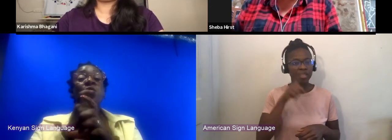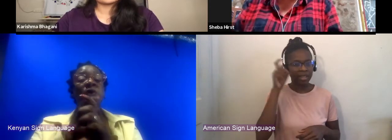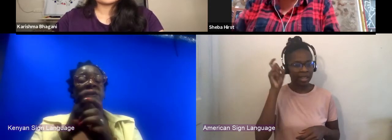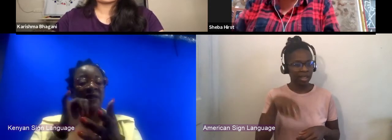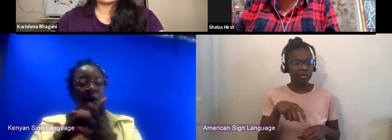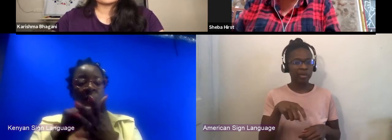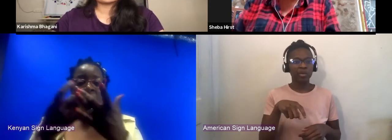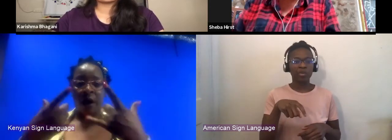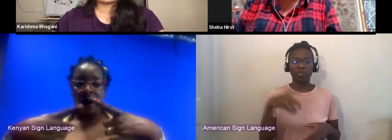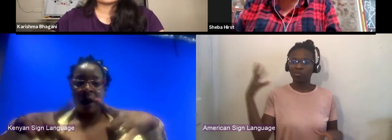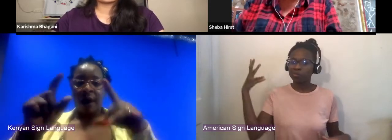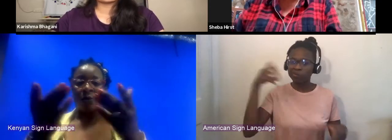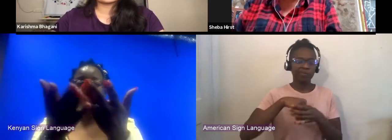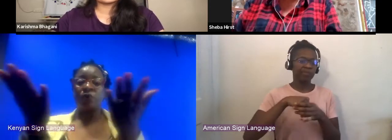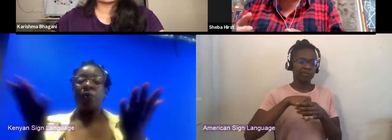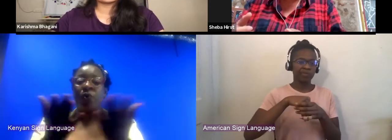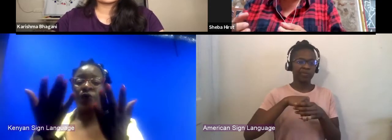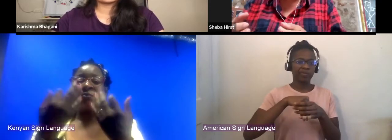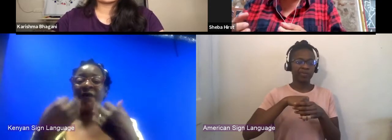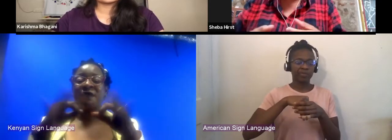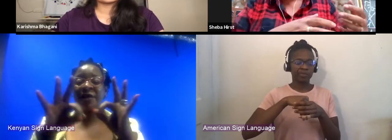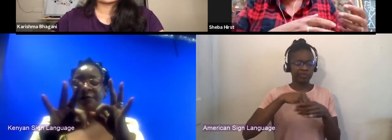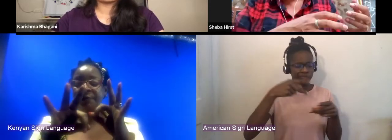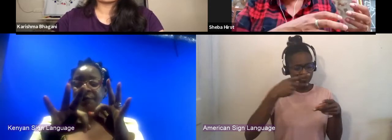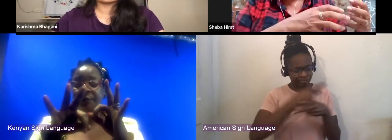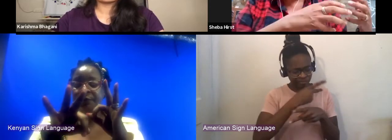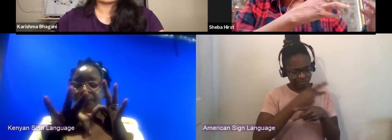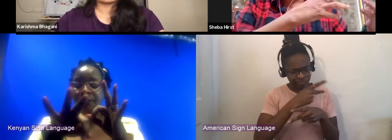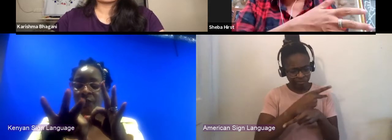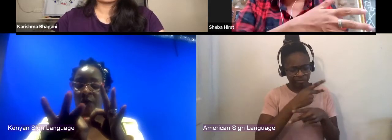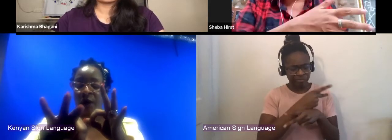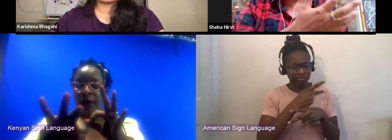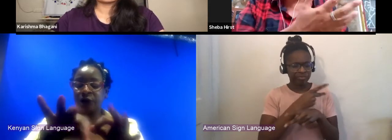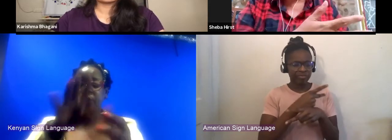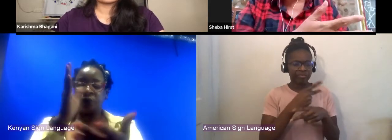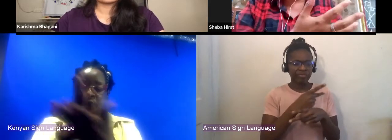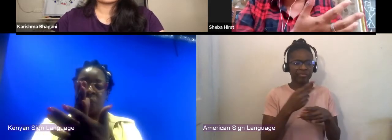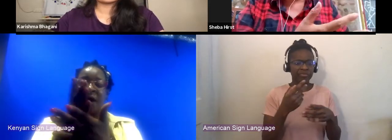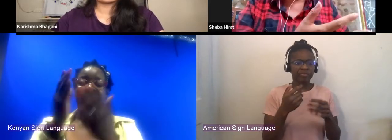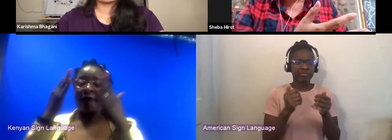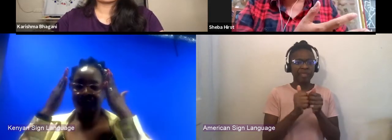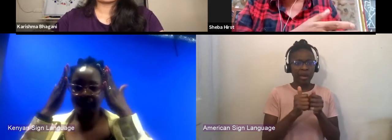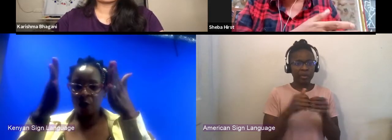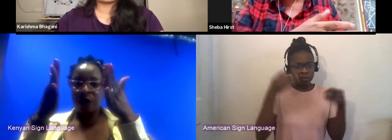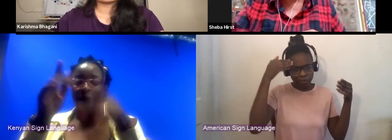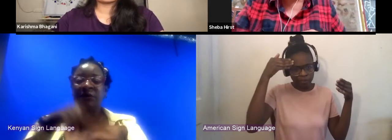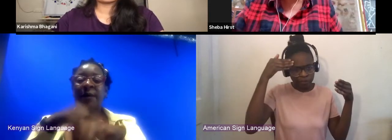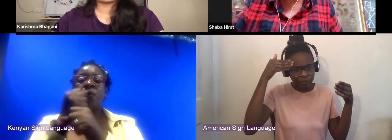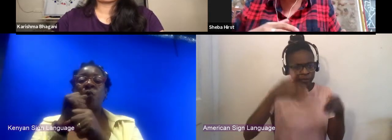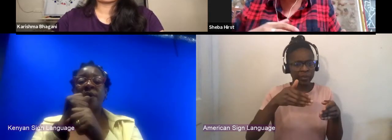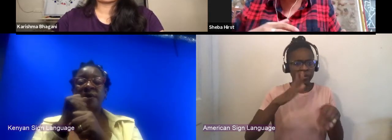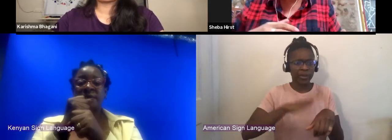to be free, to actually focus on doing the creative work. So you constantly having to bring skills